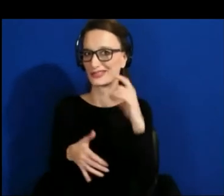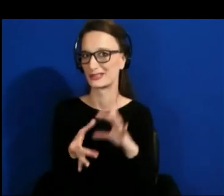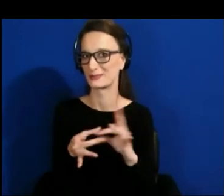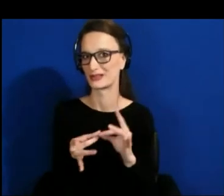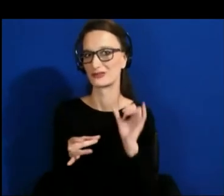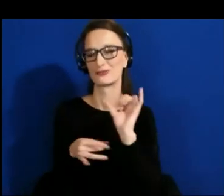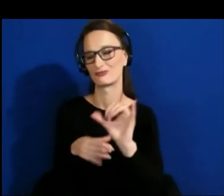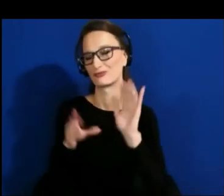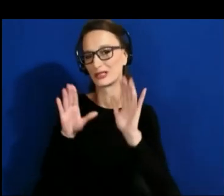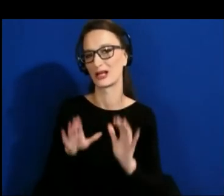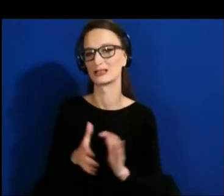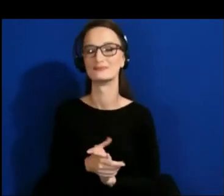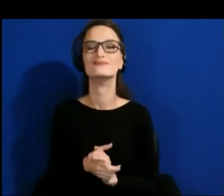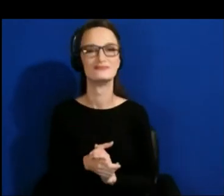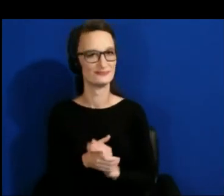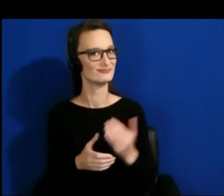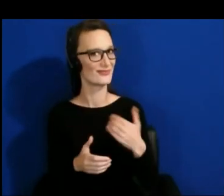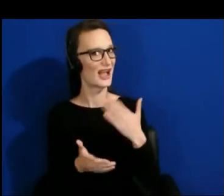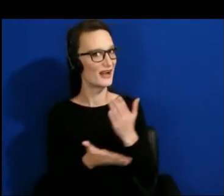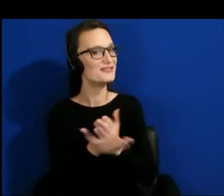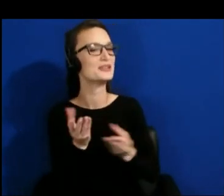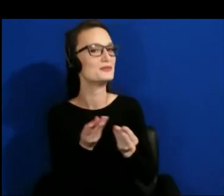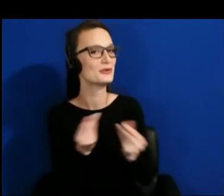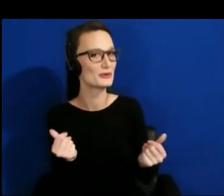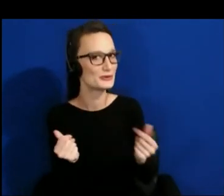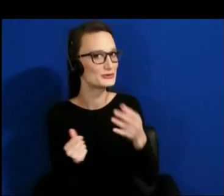There are some solutions coming. So it will hopefully be a lot easier.